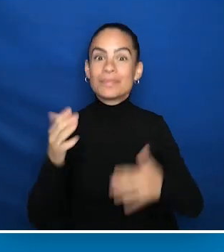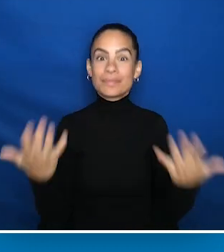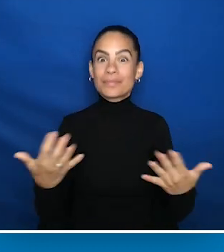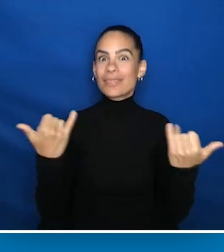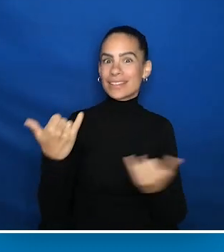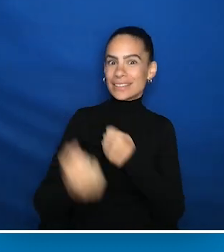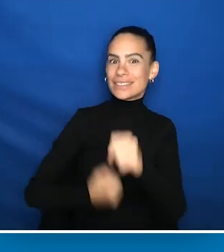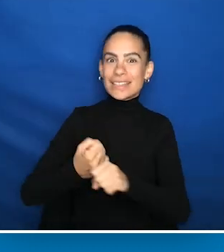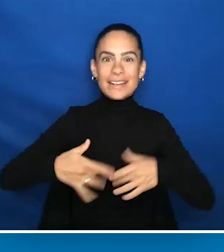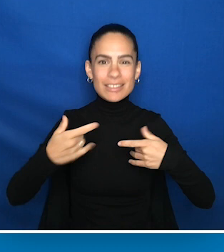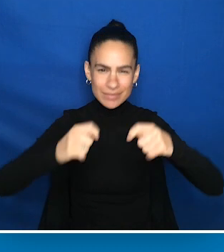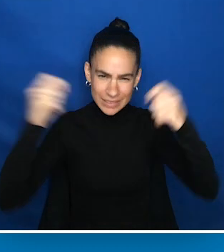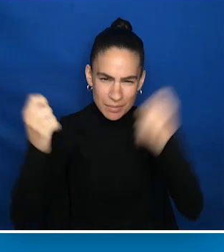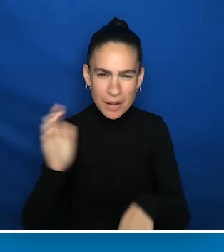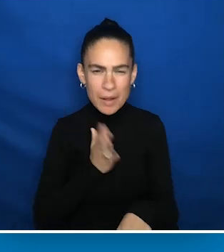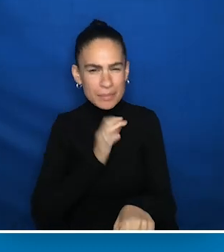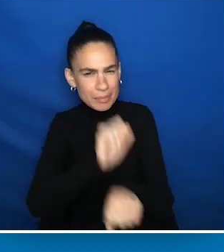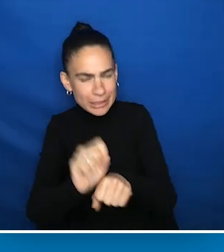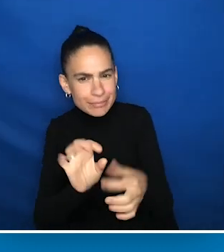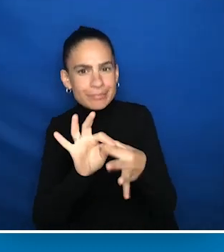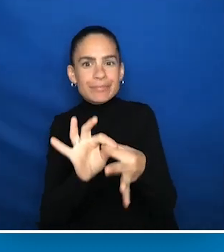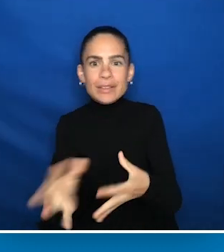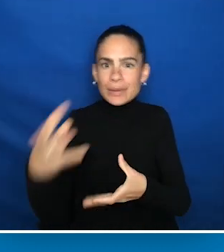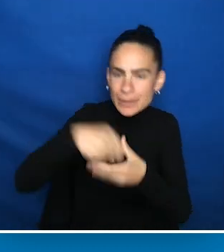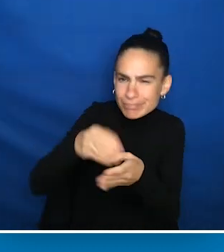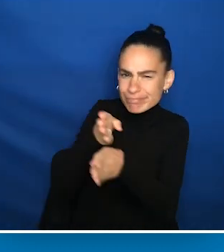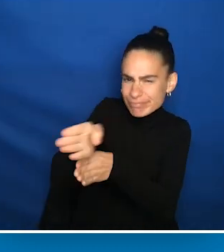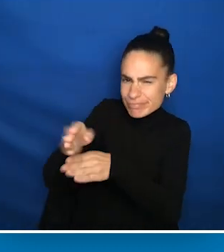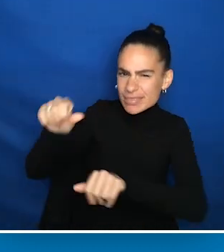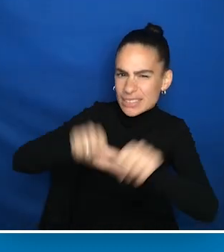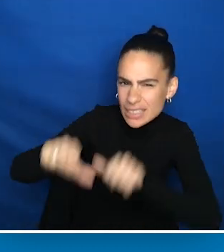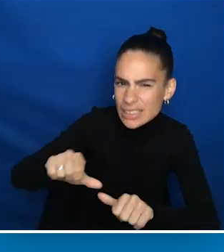This year's gala is a celebration of our work on inclusion in science